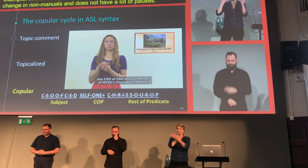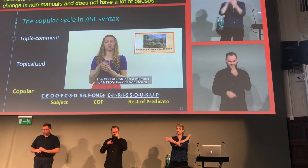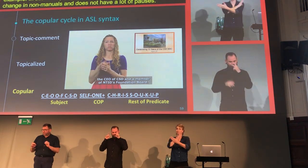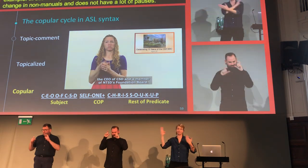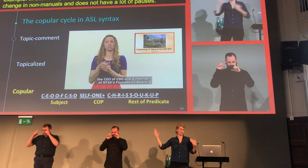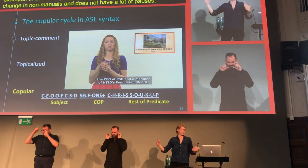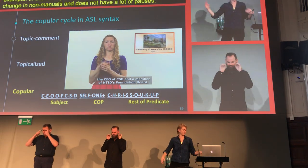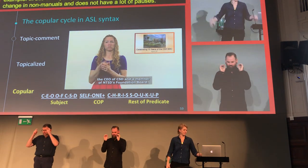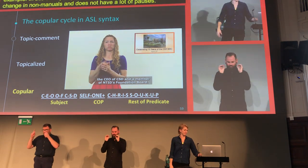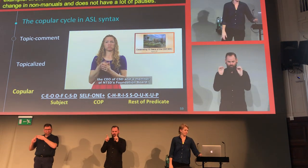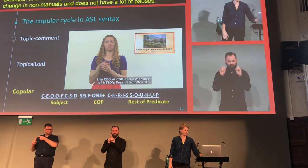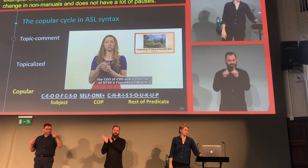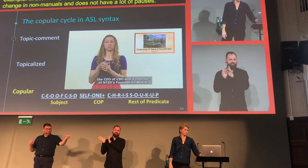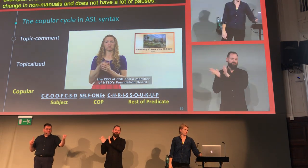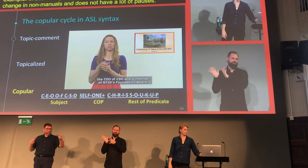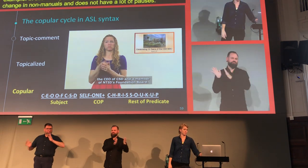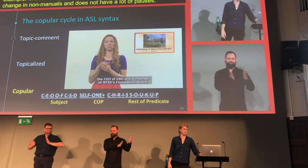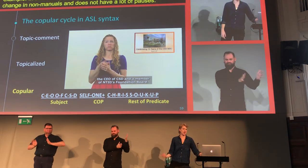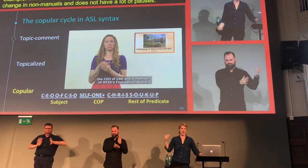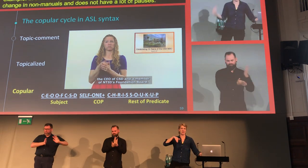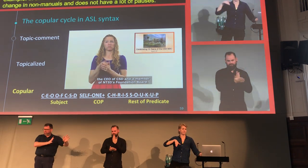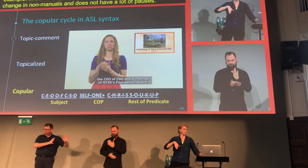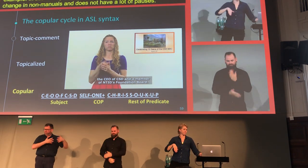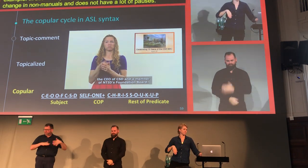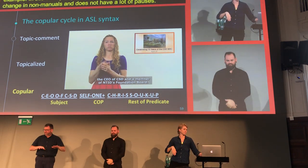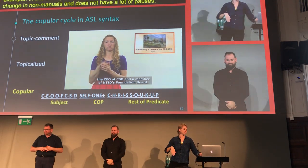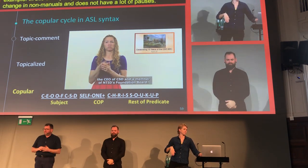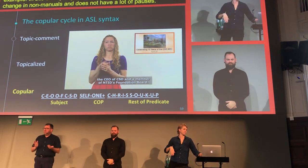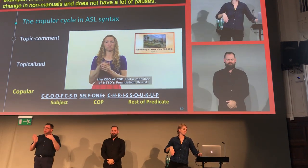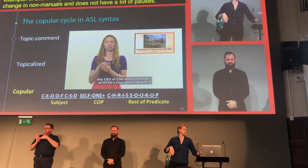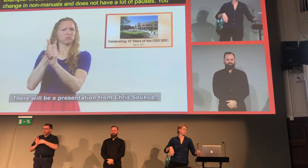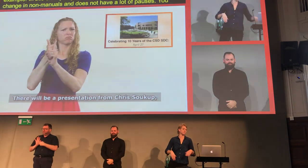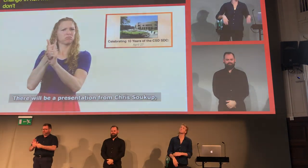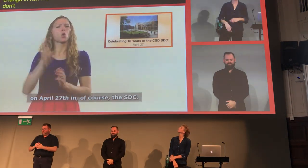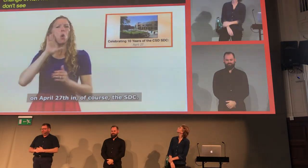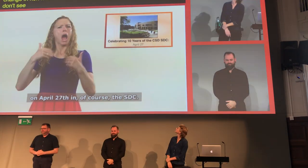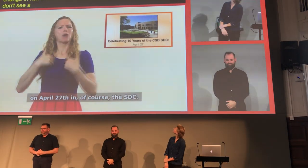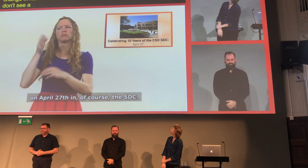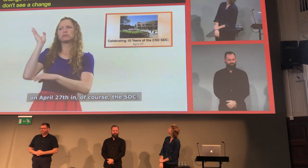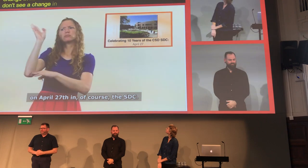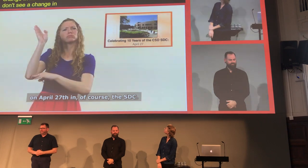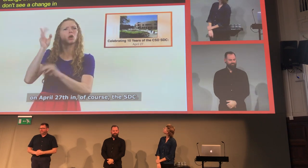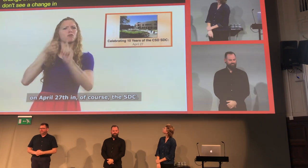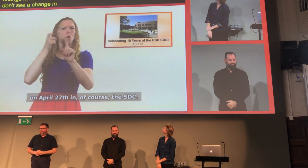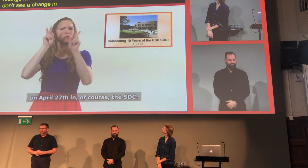You don't see a change in non-manual signals. There aren't breaks in the phrase structure. Let's watch it again.